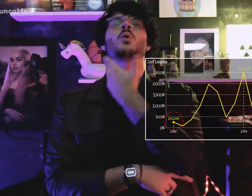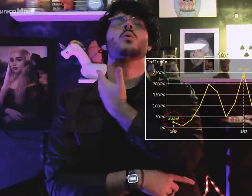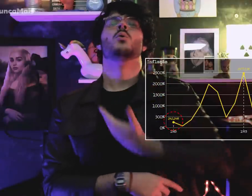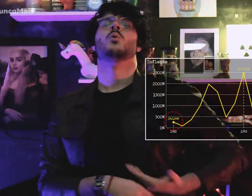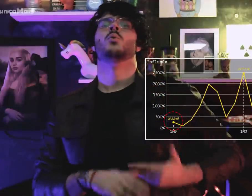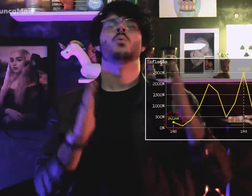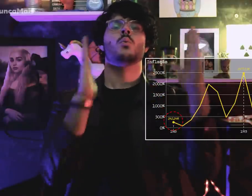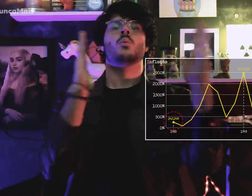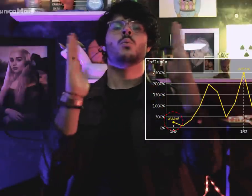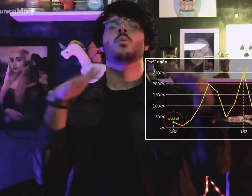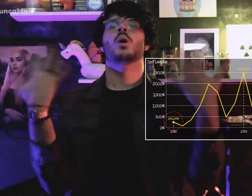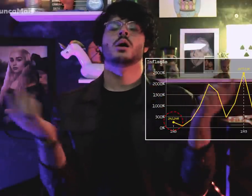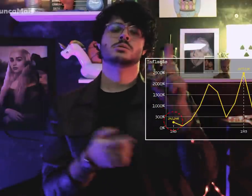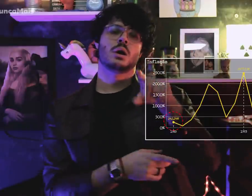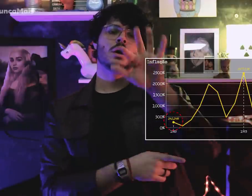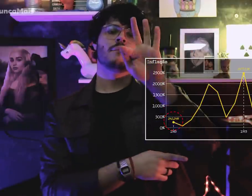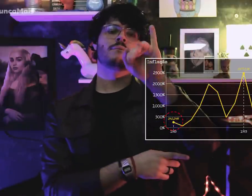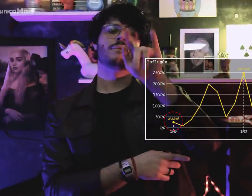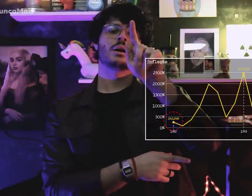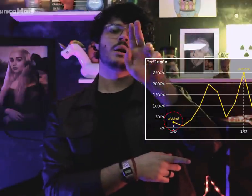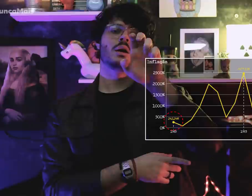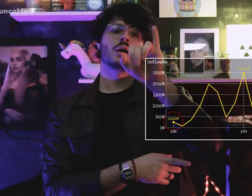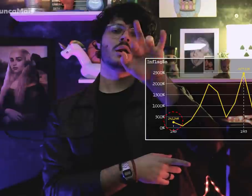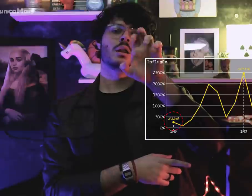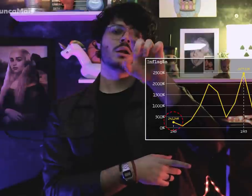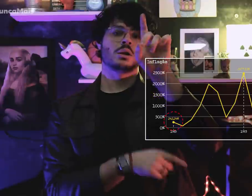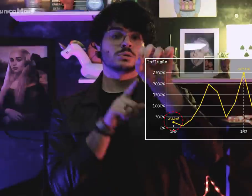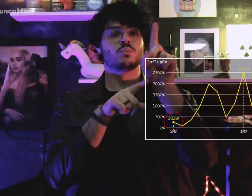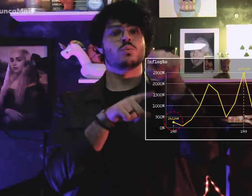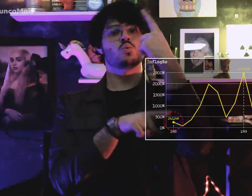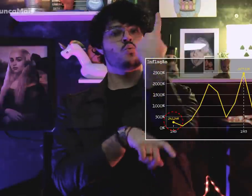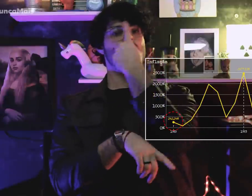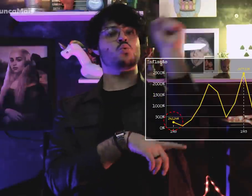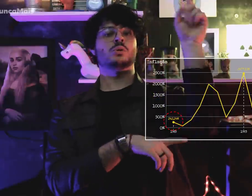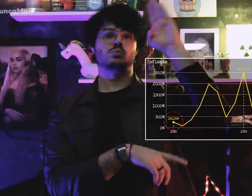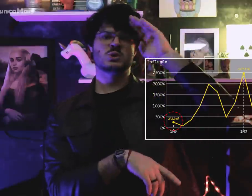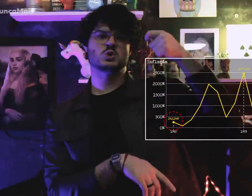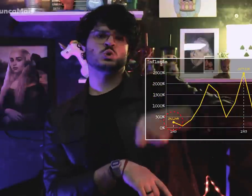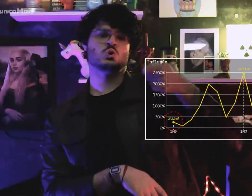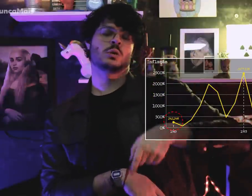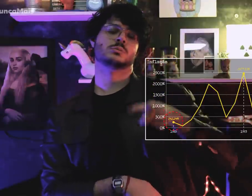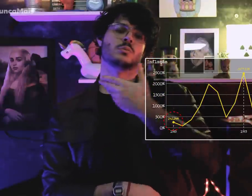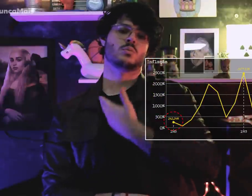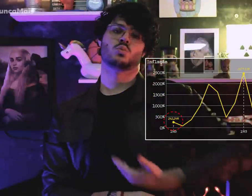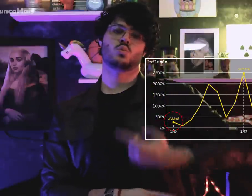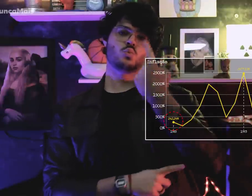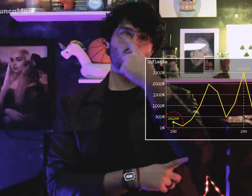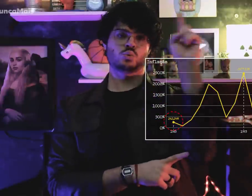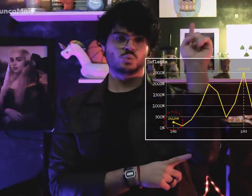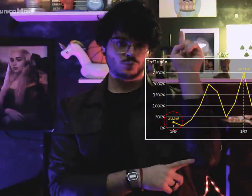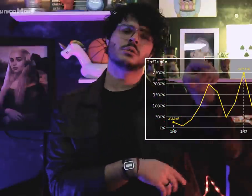durante o último governo de Figueiredo no regime militar,